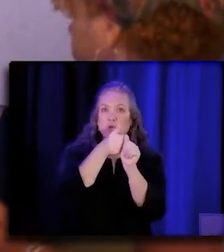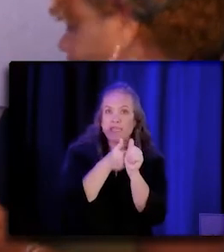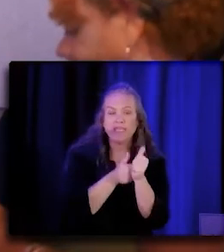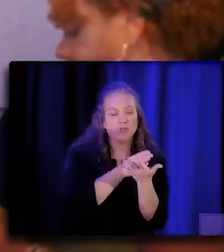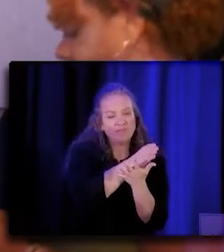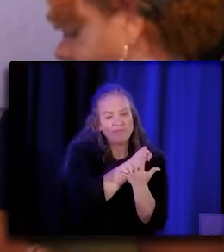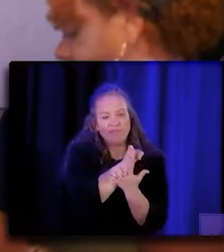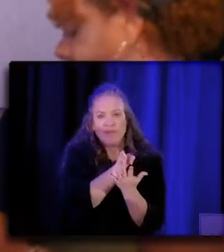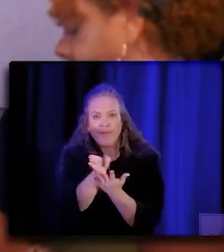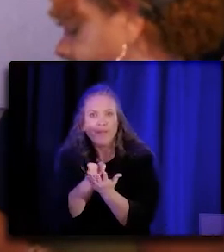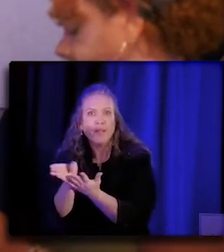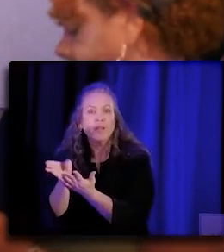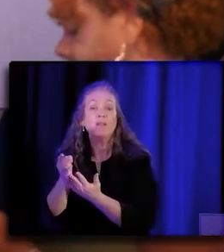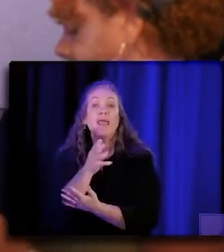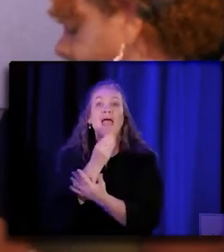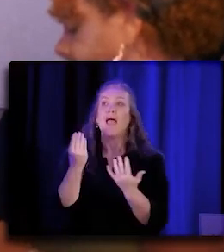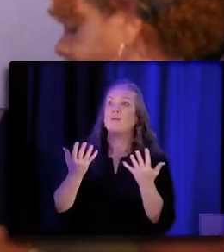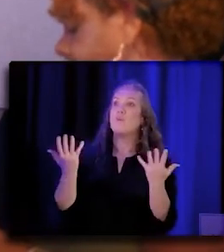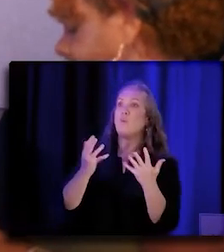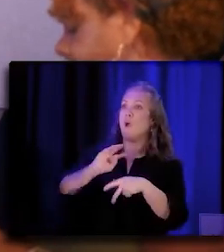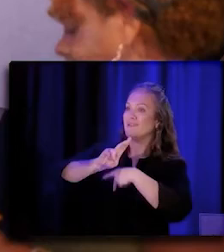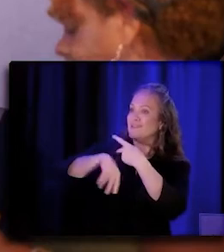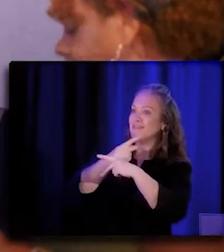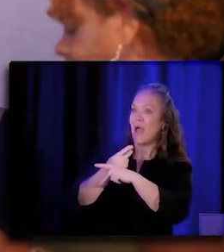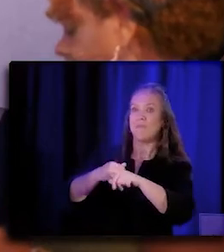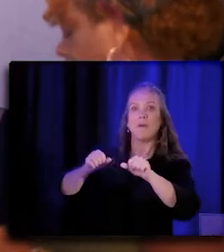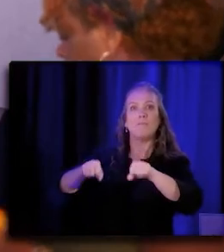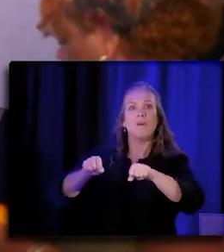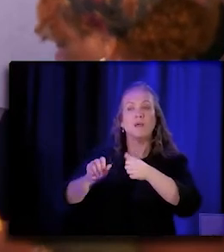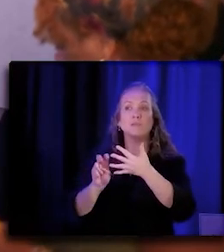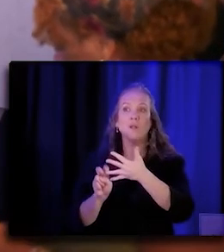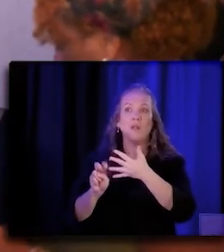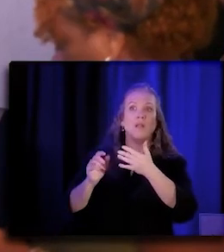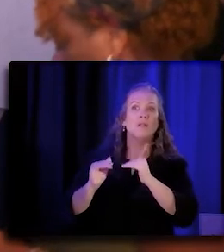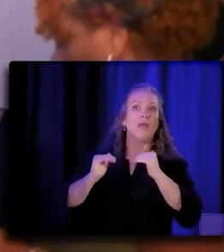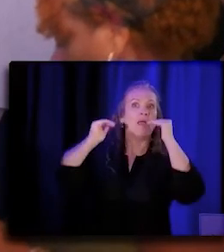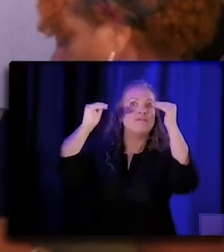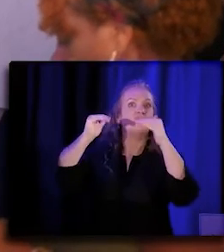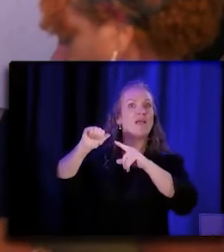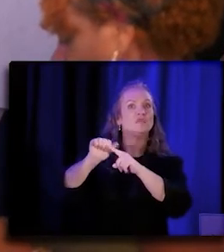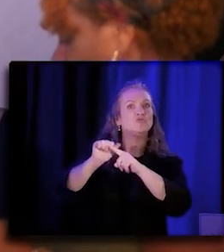and what is the type of potentially advanced trainings that could be provided?